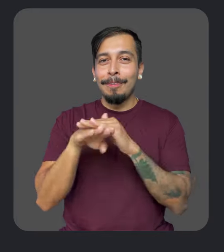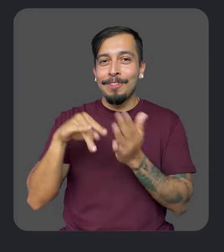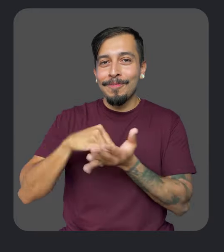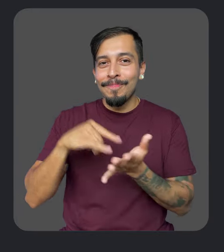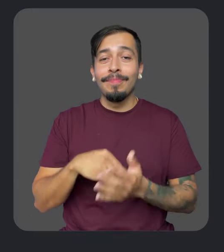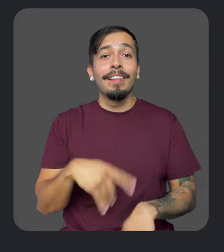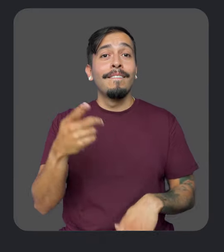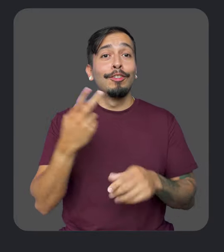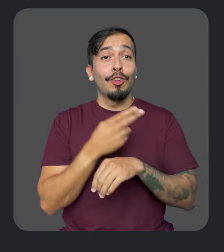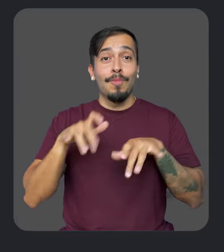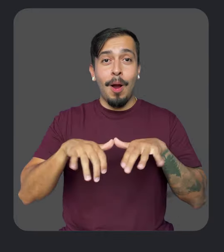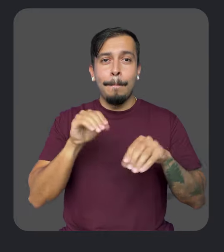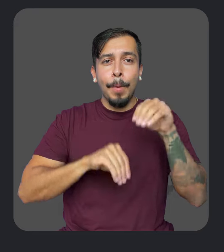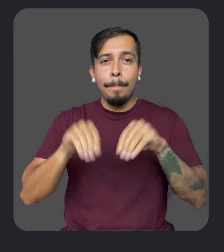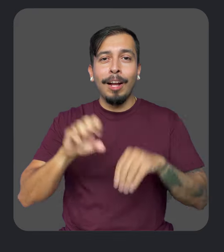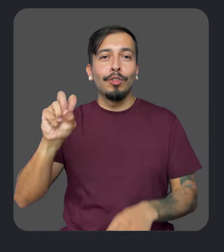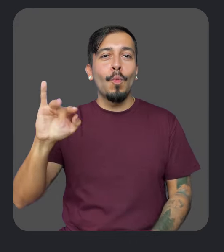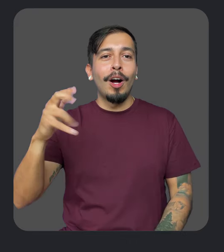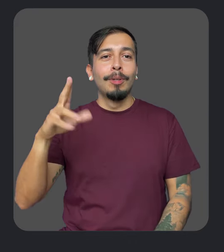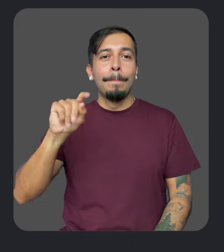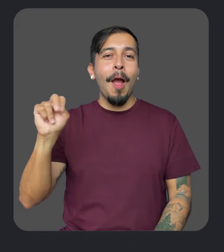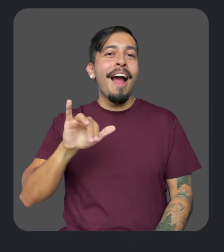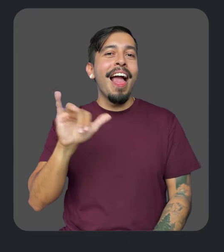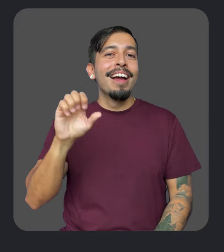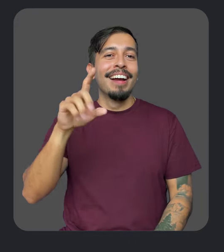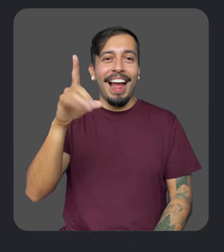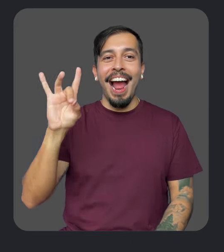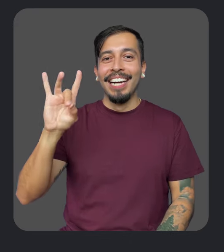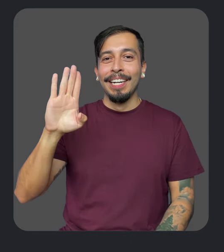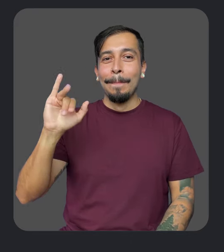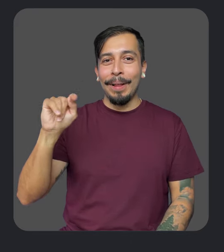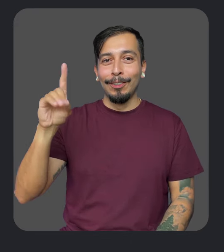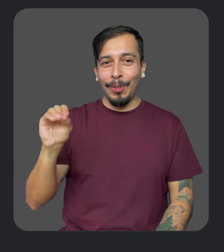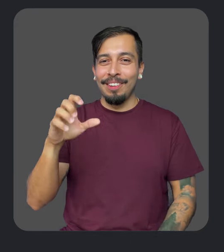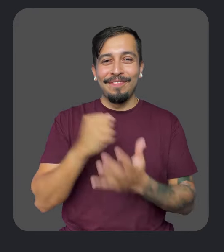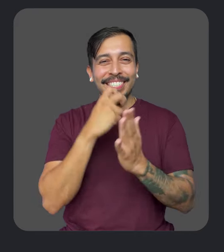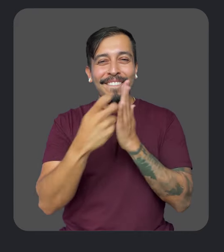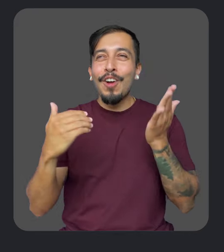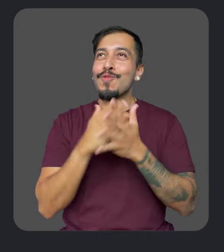And if you use a keyboard with programable switch buttons like the 8BitDo, you can dive into a whole new world of Android games.